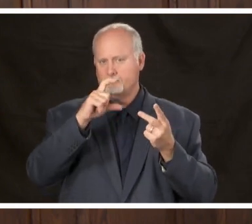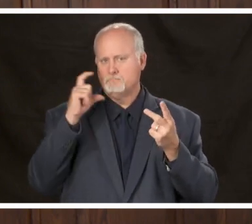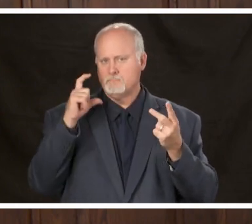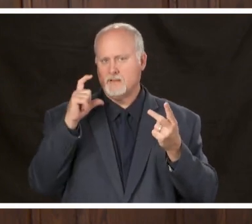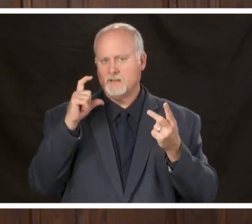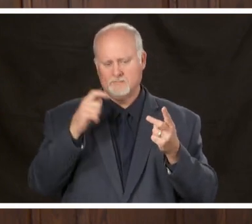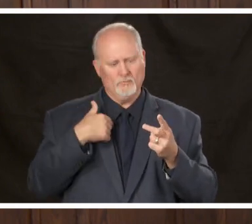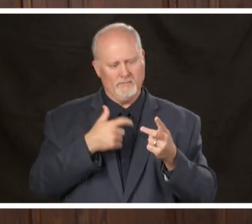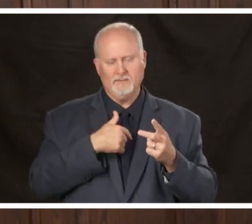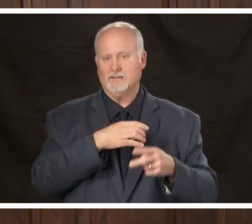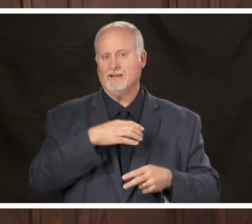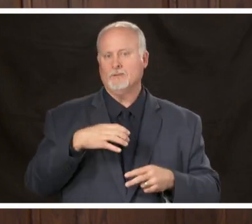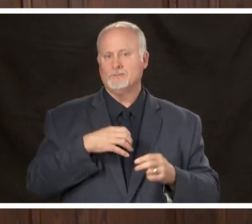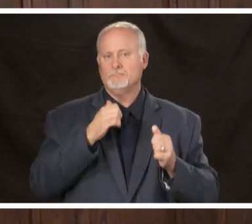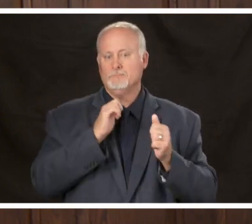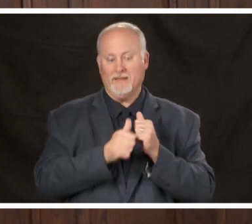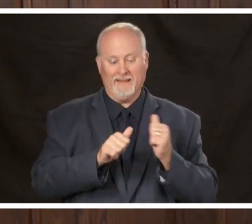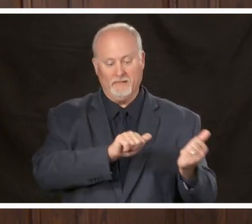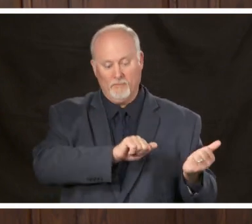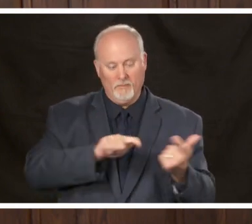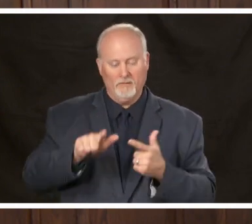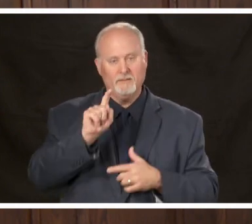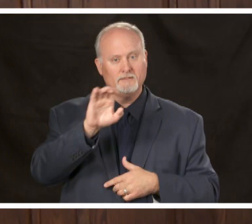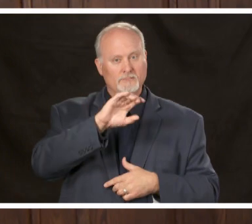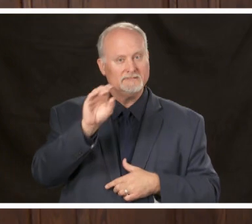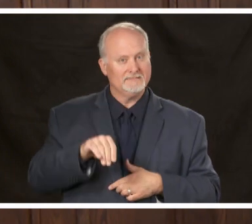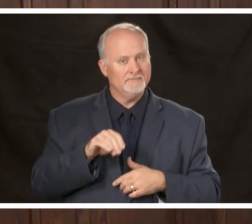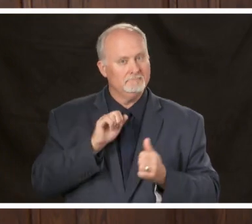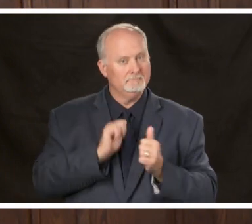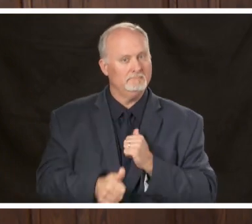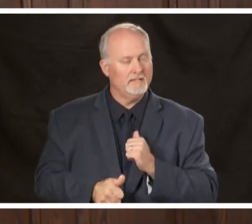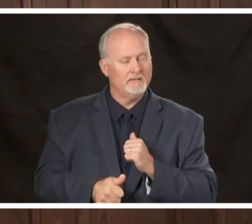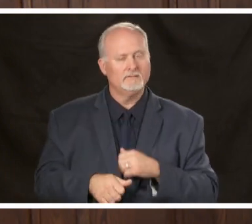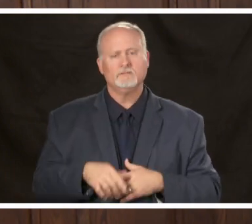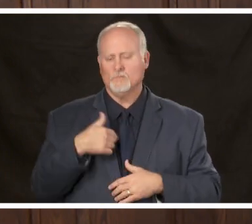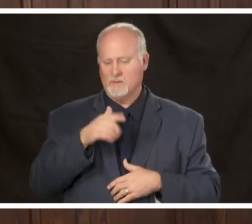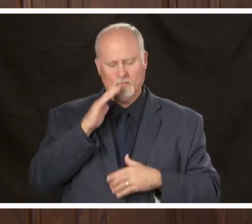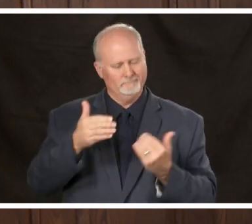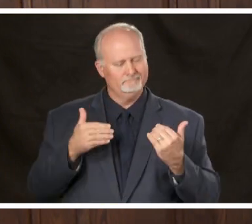and supported unanimously so we will continue to move forward to protect the